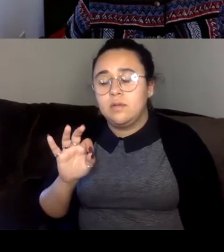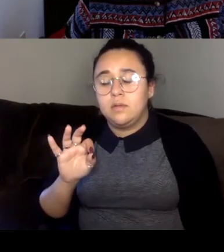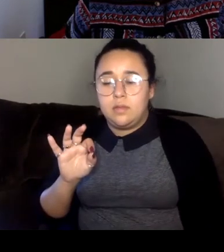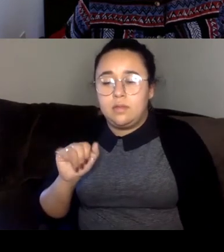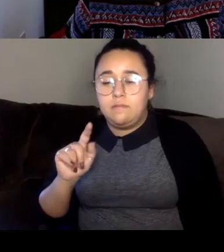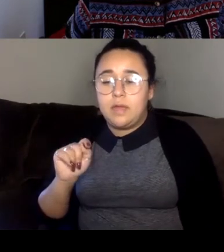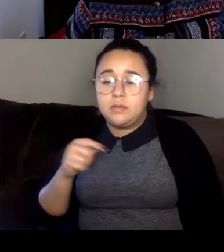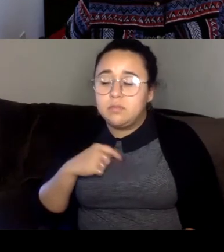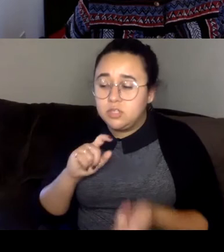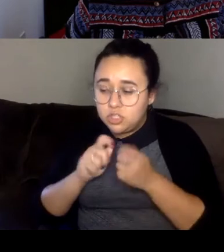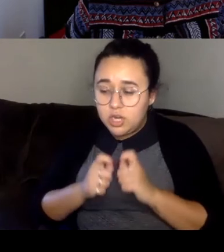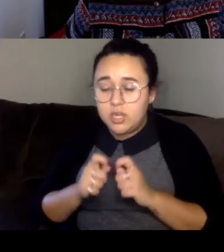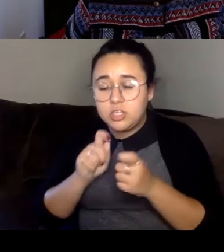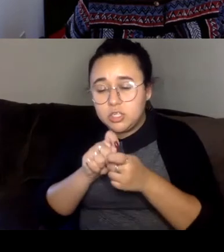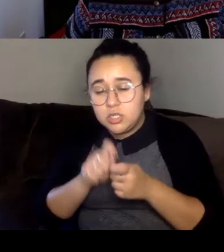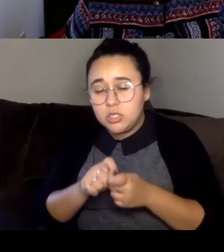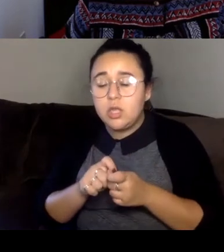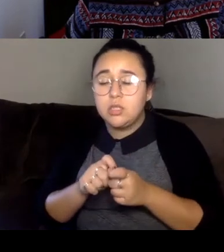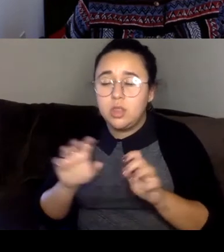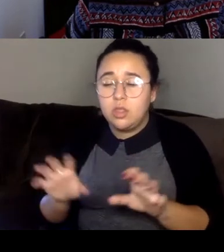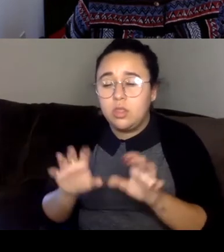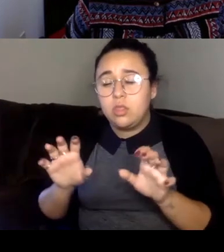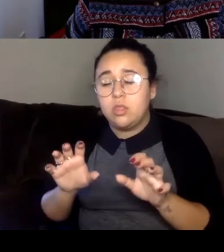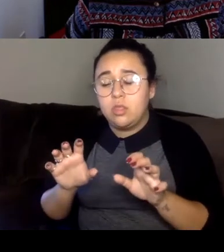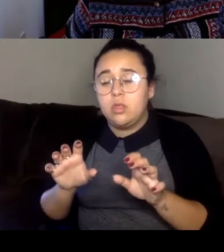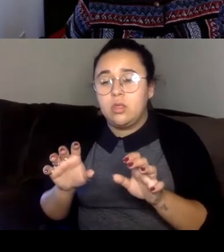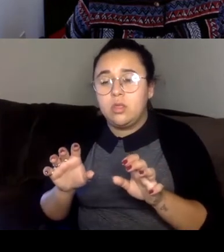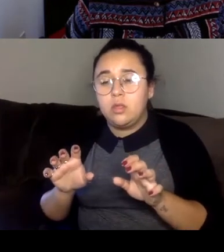things or imagined things, it wasn't just impacting my story but the stories of the